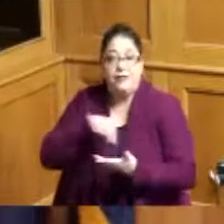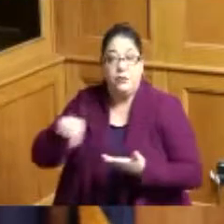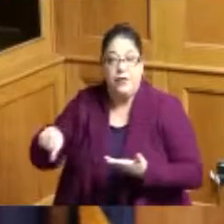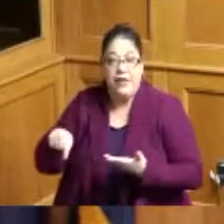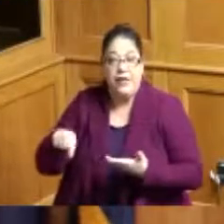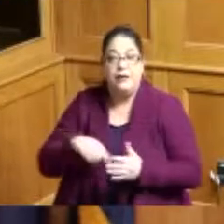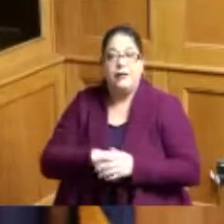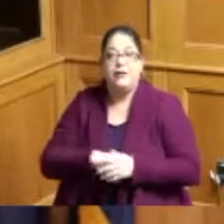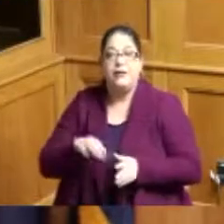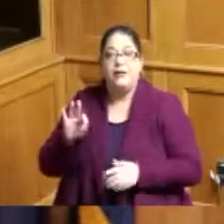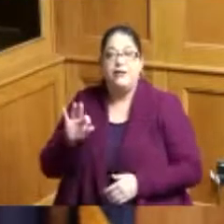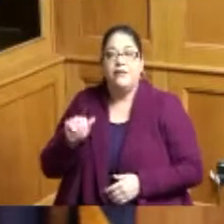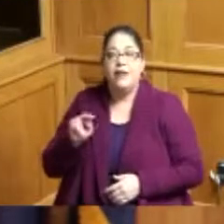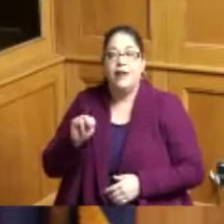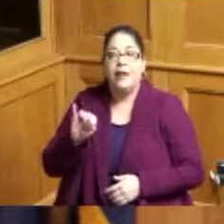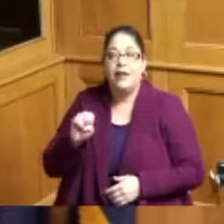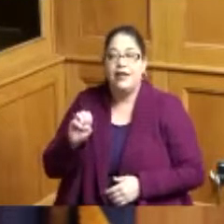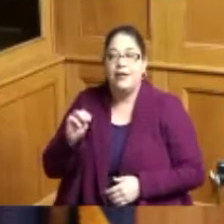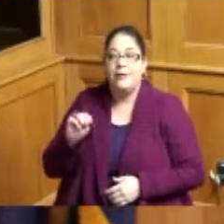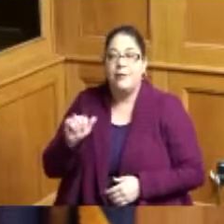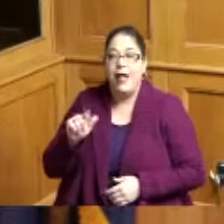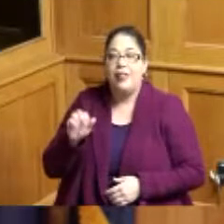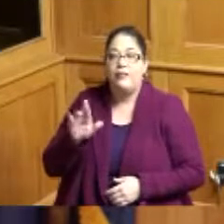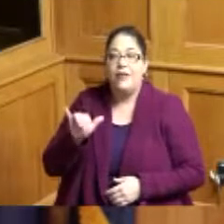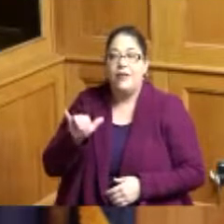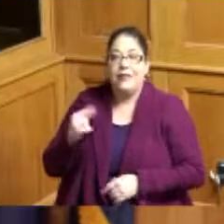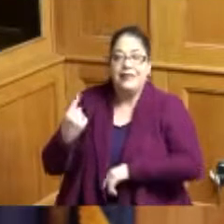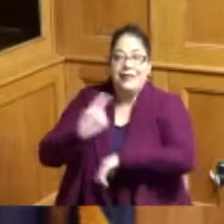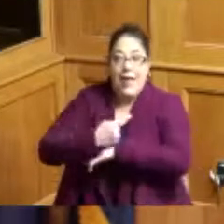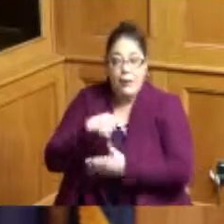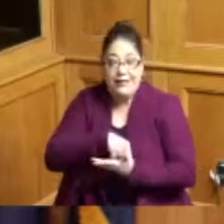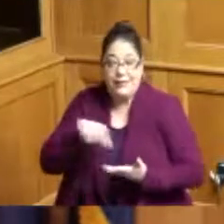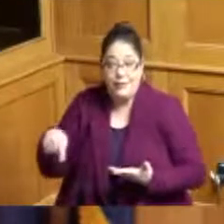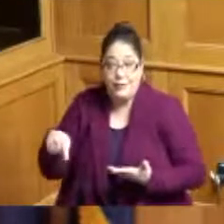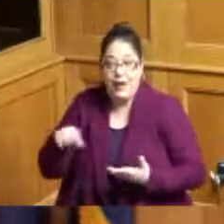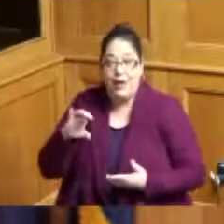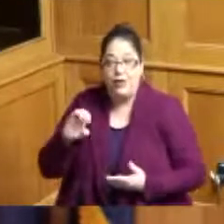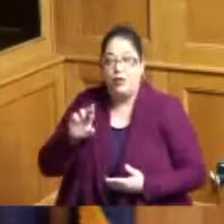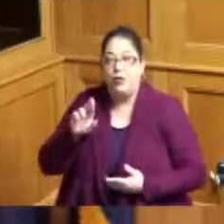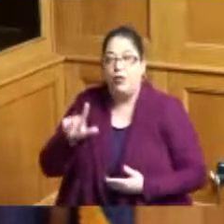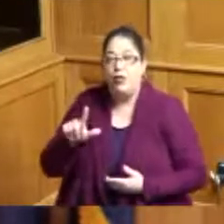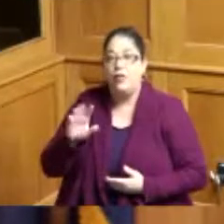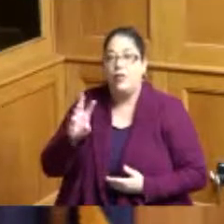Fanny Mallory day was this week and Carl Westmoreland day was this week